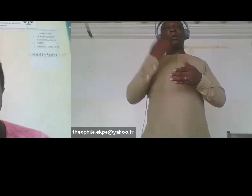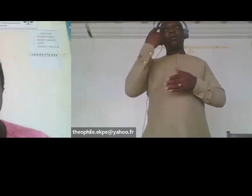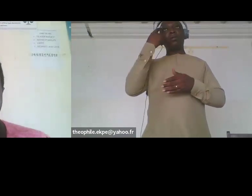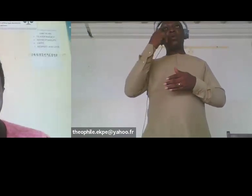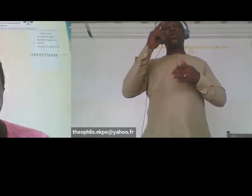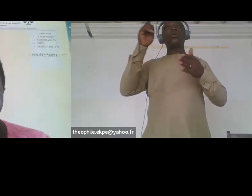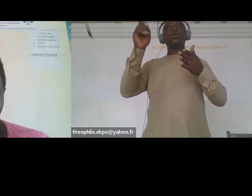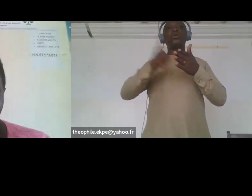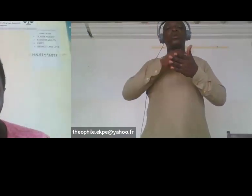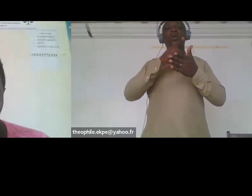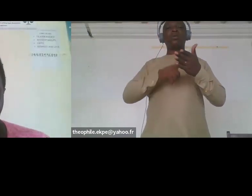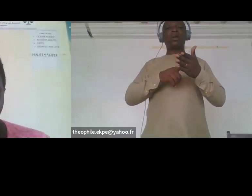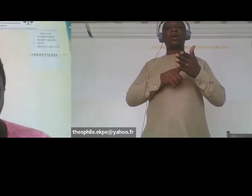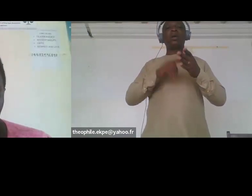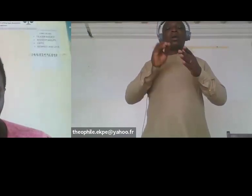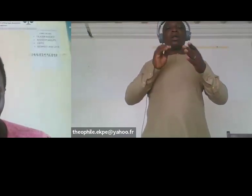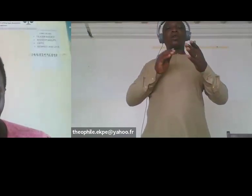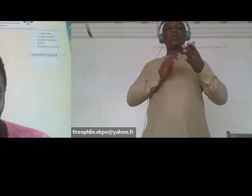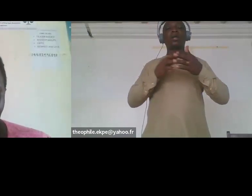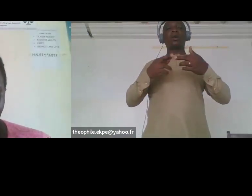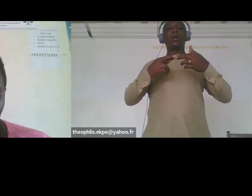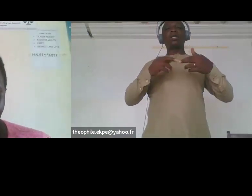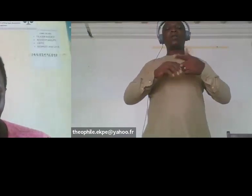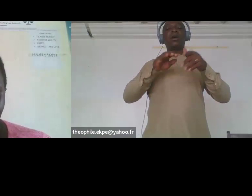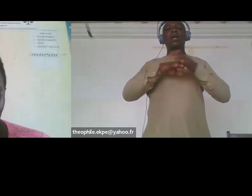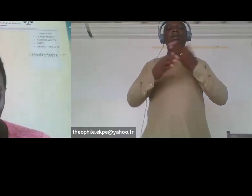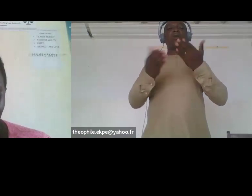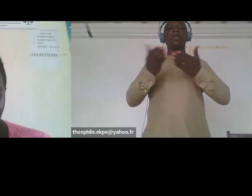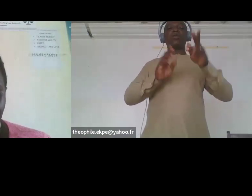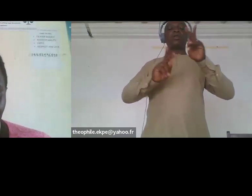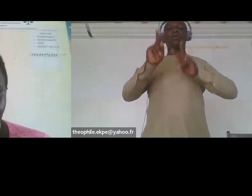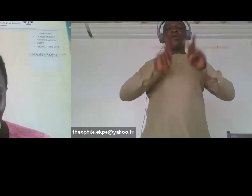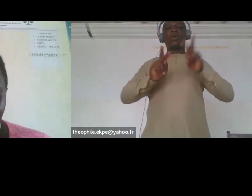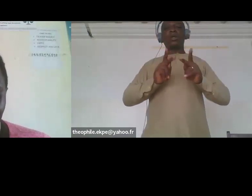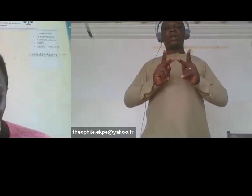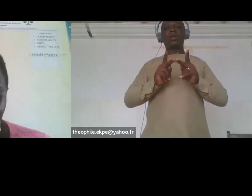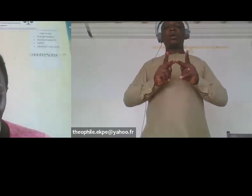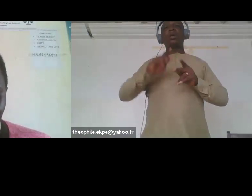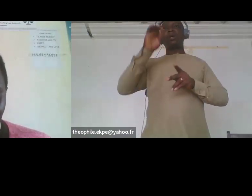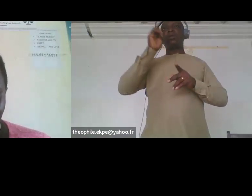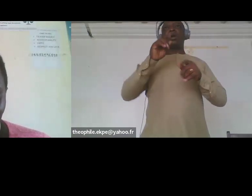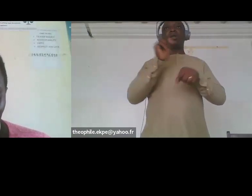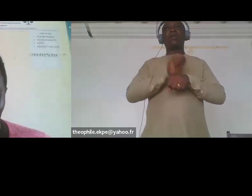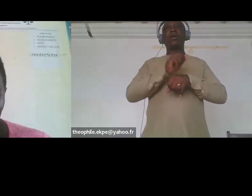are removed. LIDDWA has been working in gender responsive inclusive budgeting